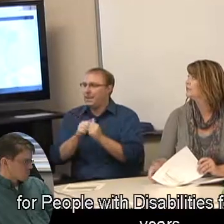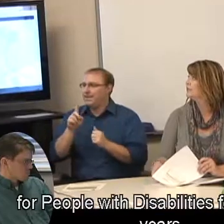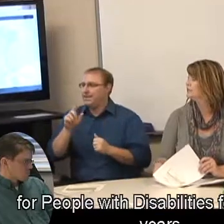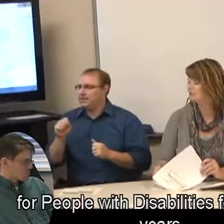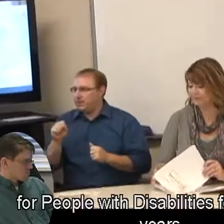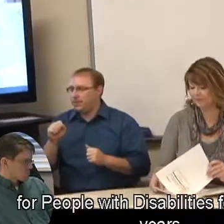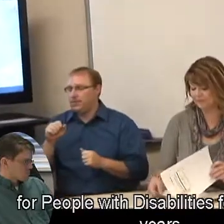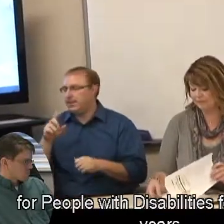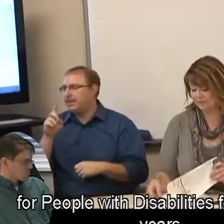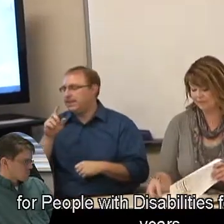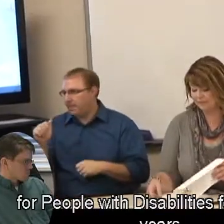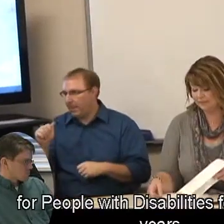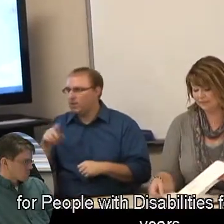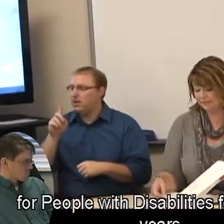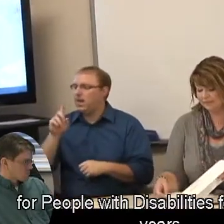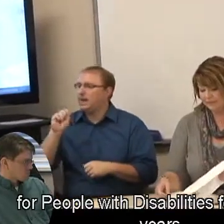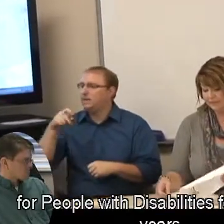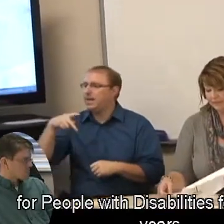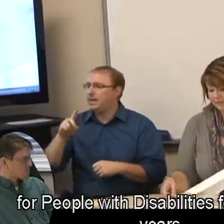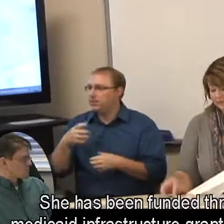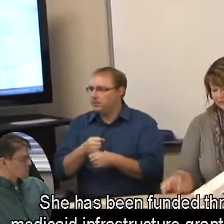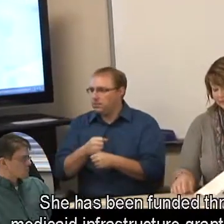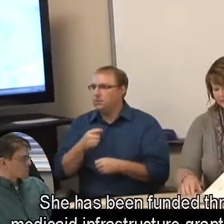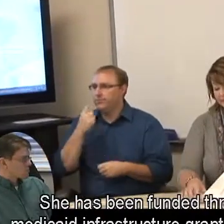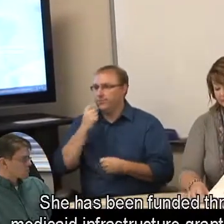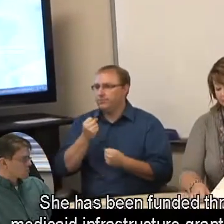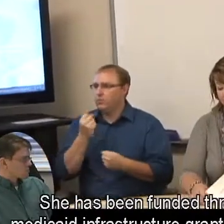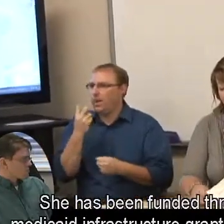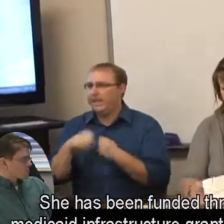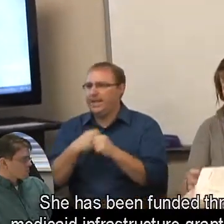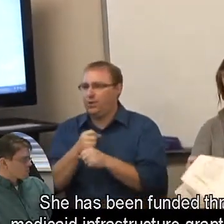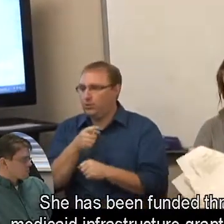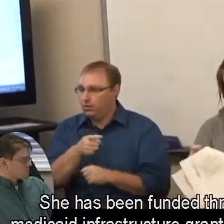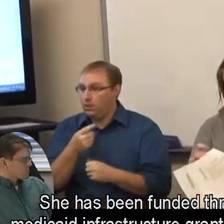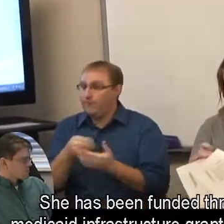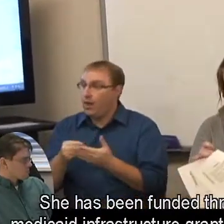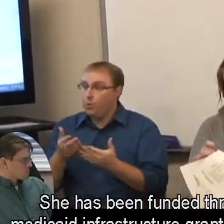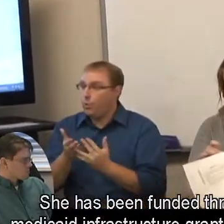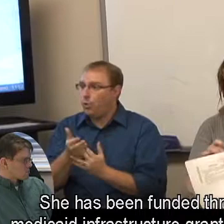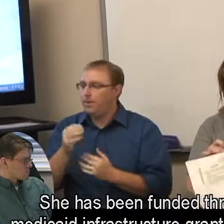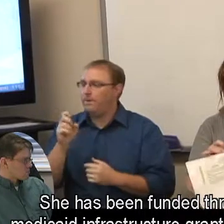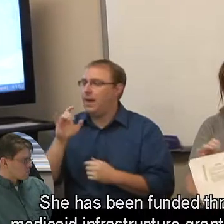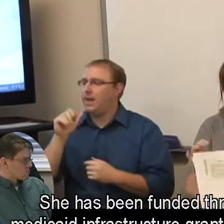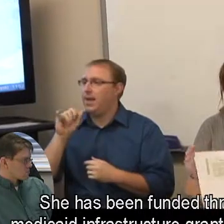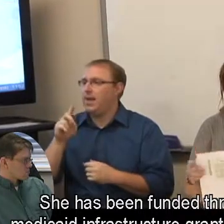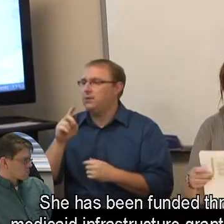for People with Disabilities for nearly 12 years. She has been funded through the medicaid infrastructure grant since 2008.